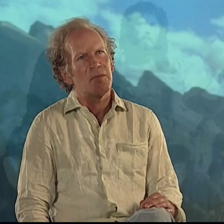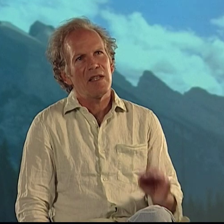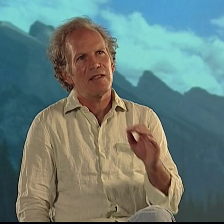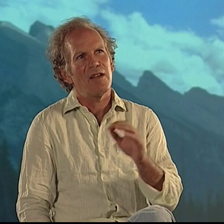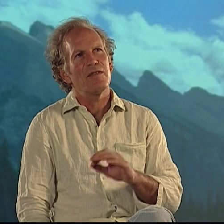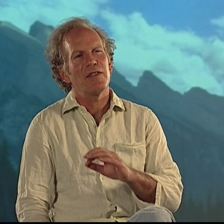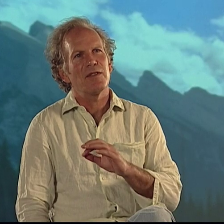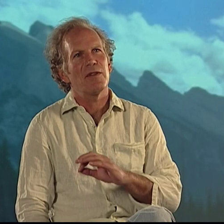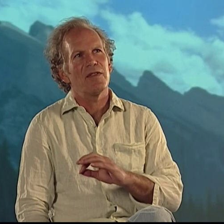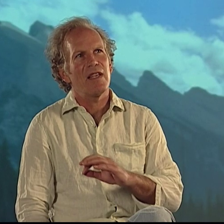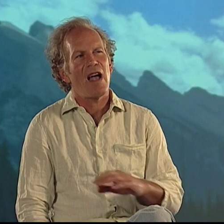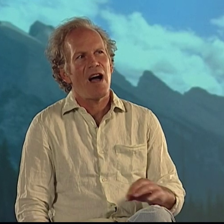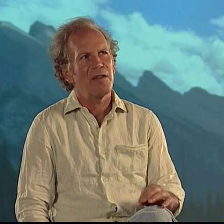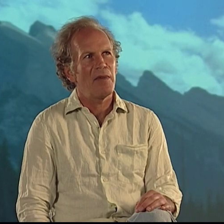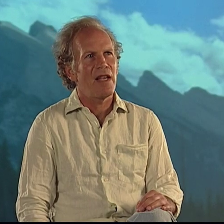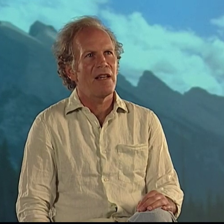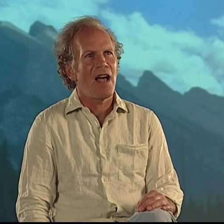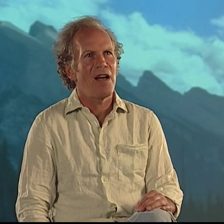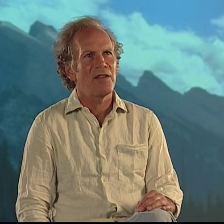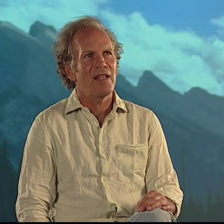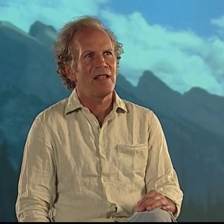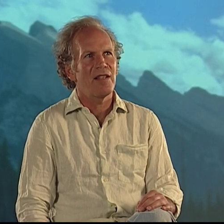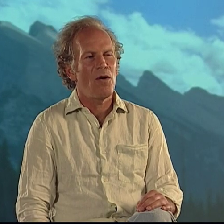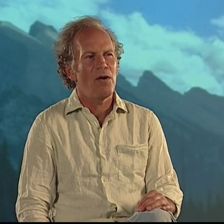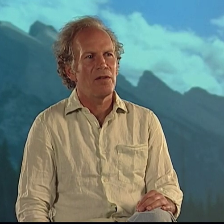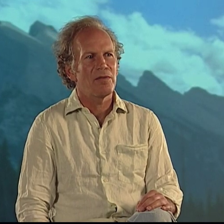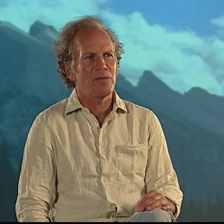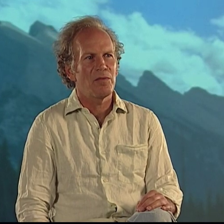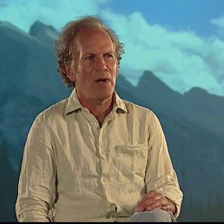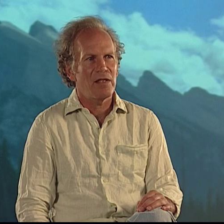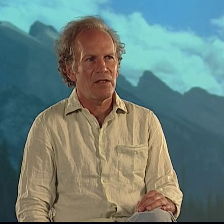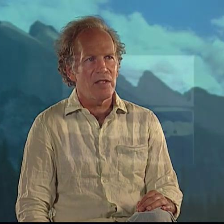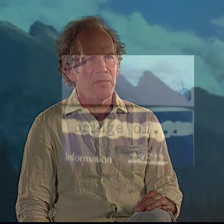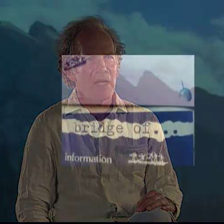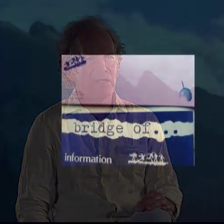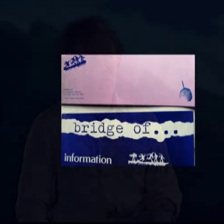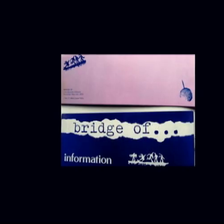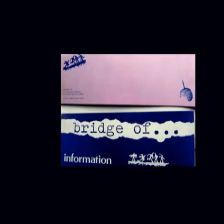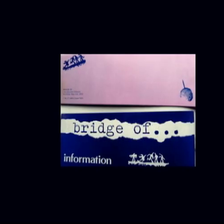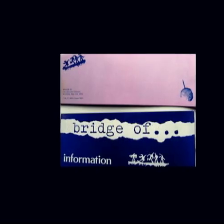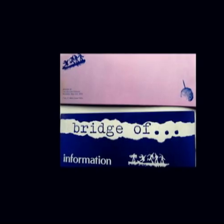and myself as sort of the odd man out, in all ways you could imagine,